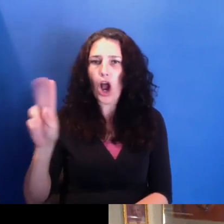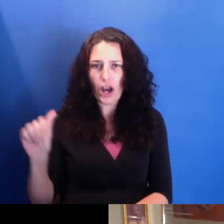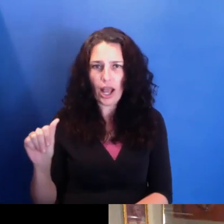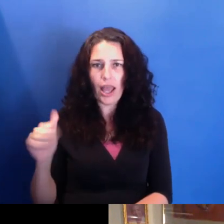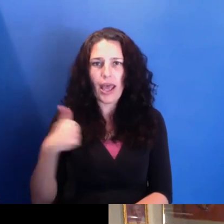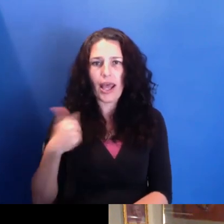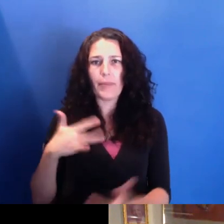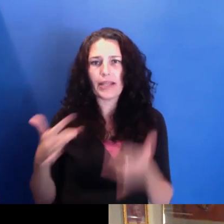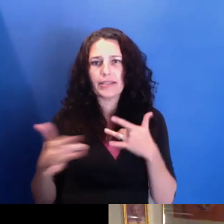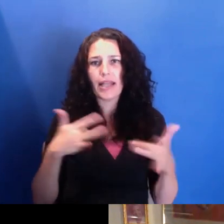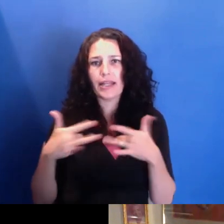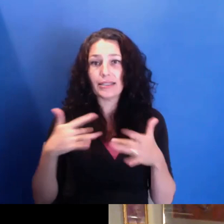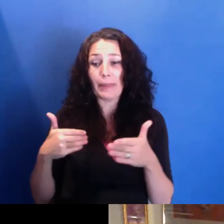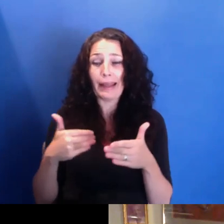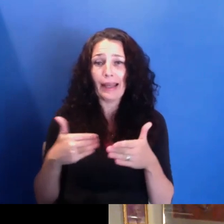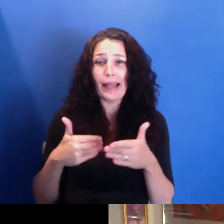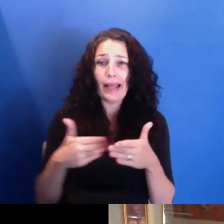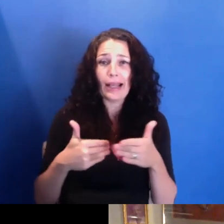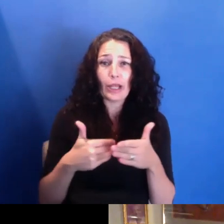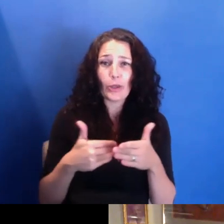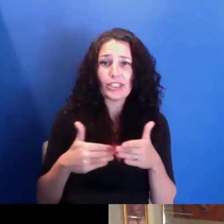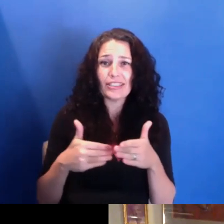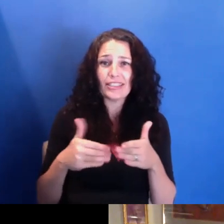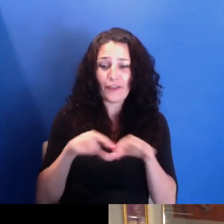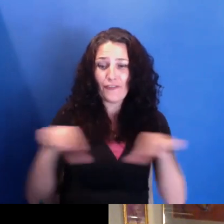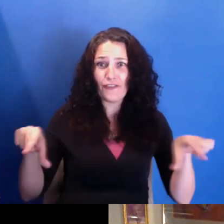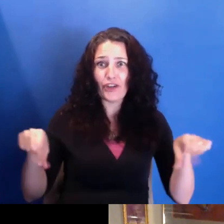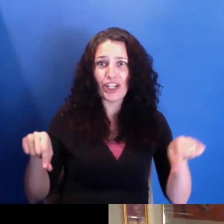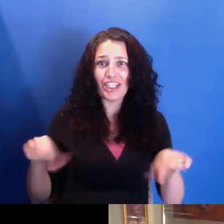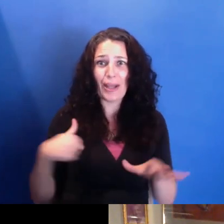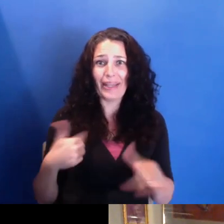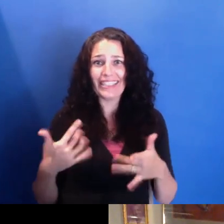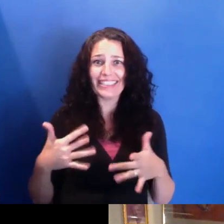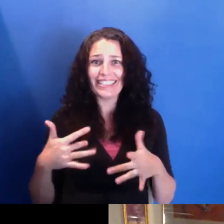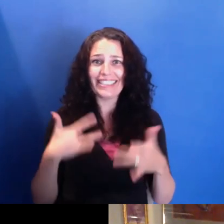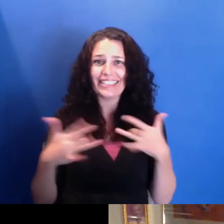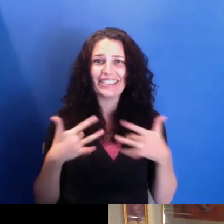And my-- and two of my nephews are editing two short films that I've been working on.